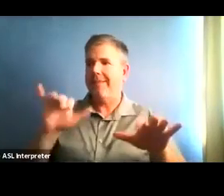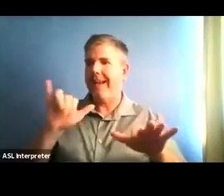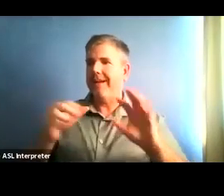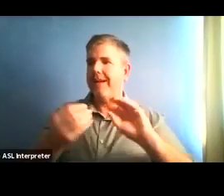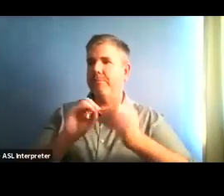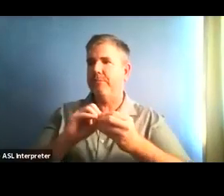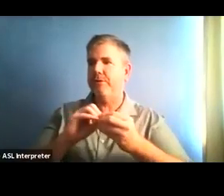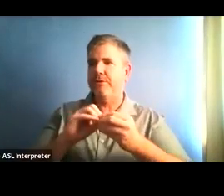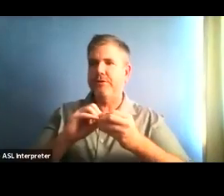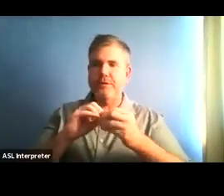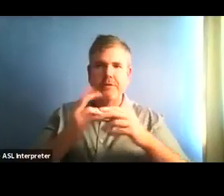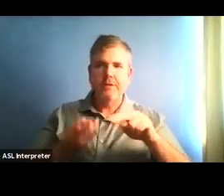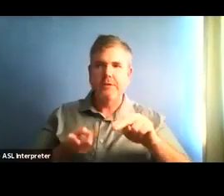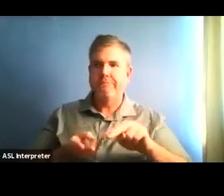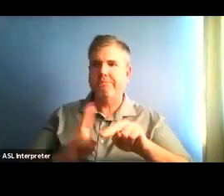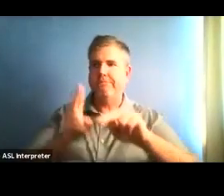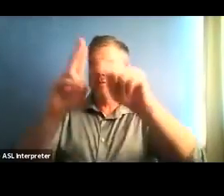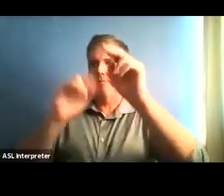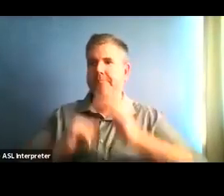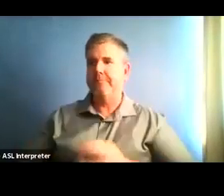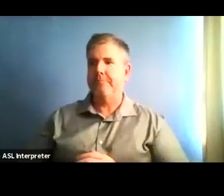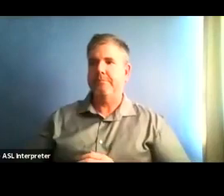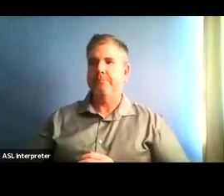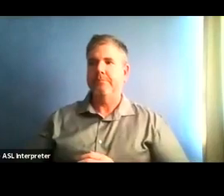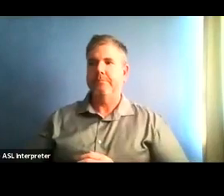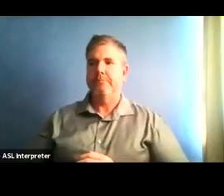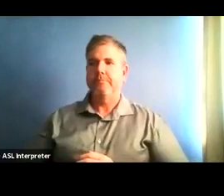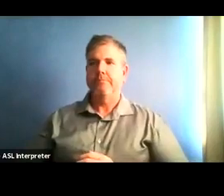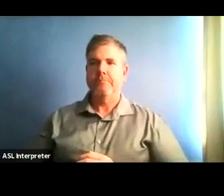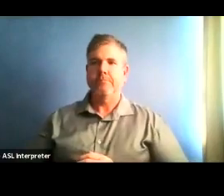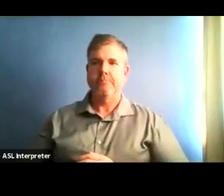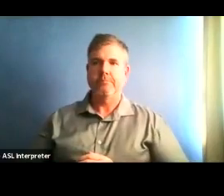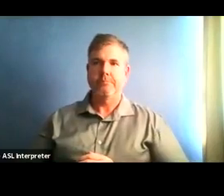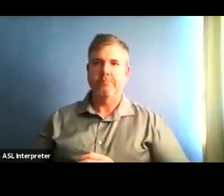I would like you to join me in resolving to work even harder to slow the spread of